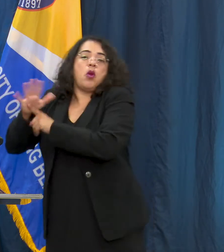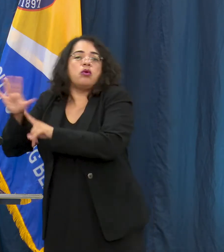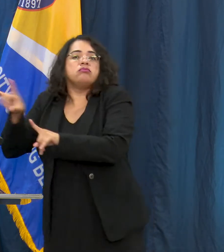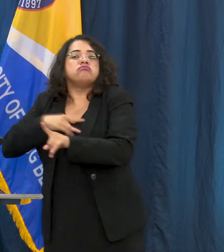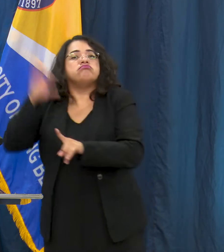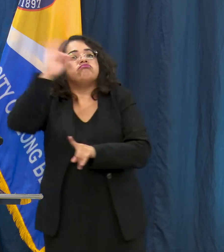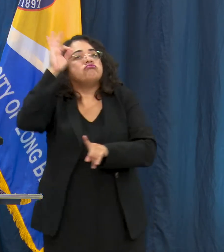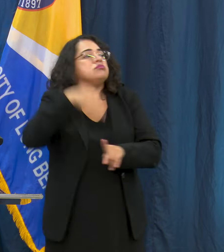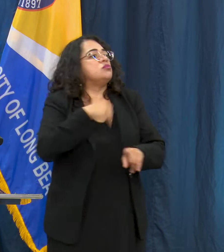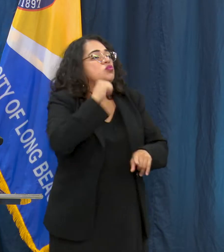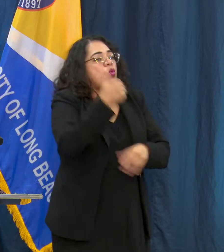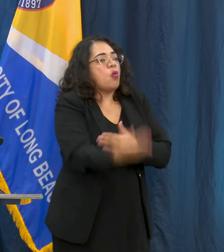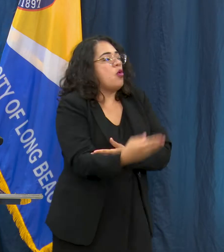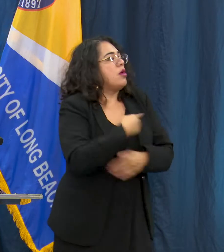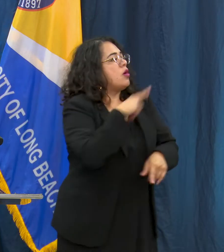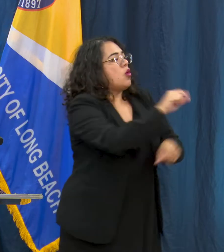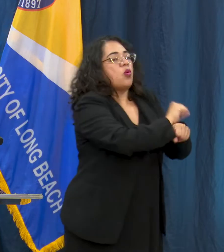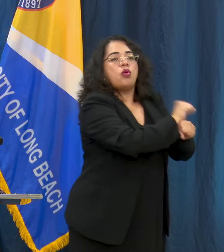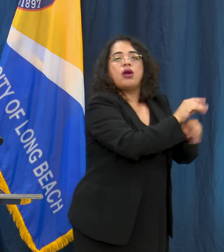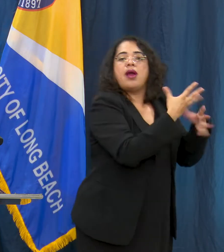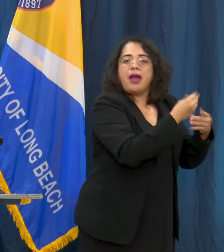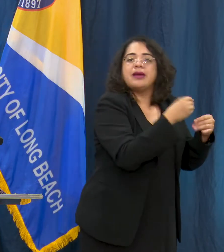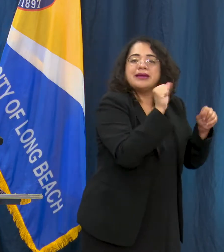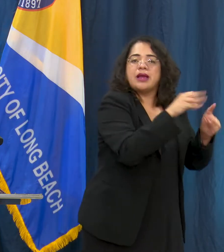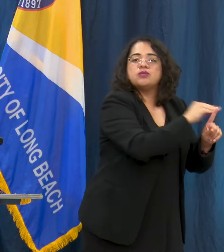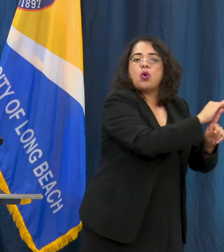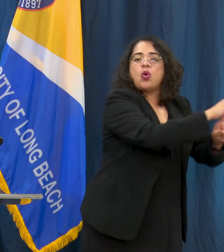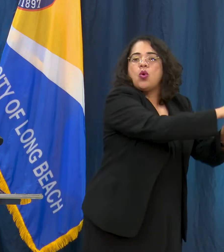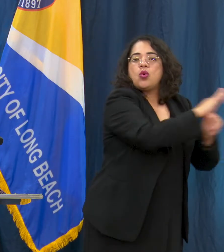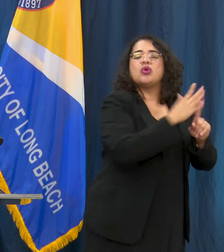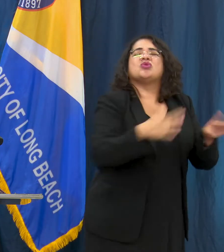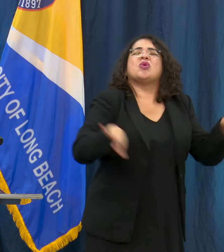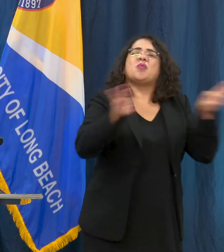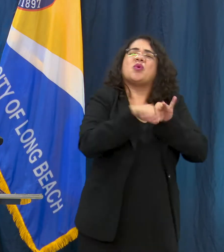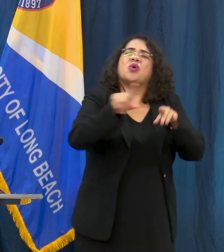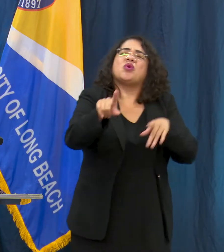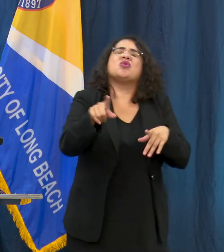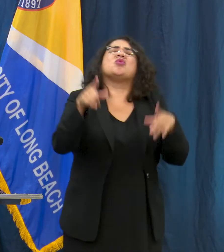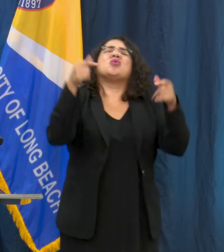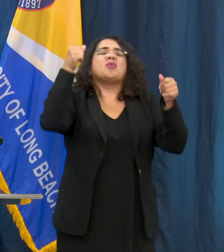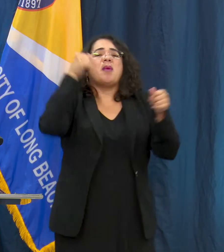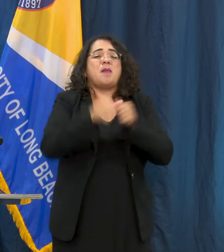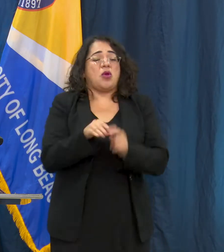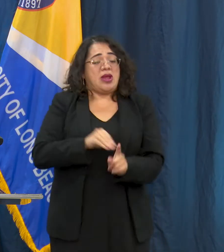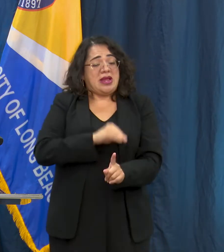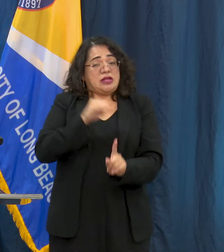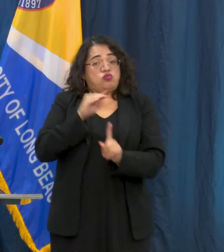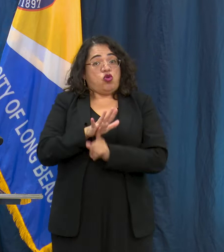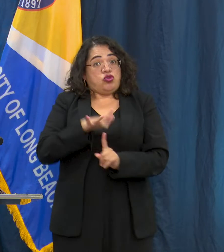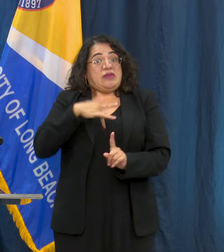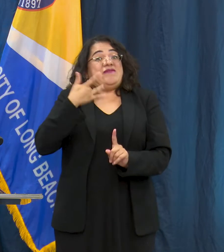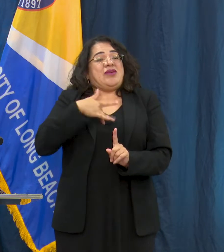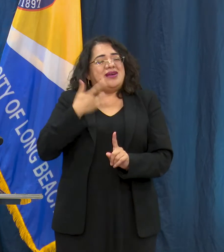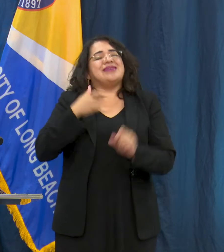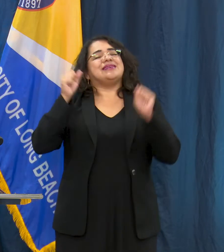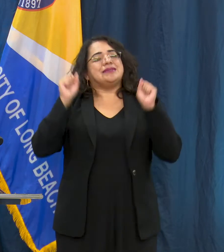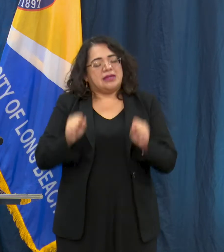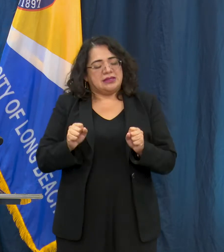and who has been tested, it is important for them to be tested. If you've been exposed, we do encourage you to get tested. If you have symptoms, we encourage